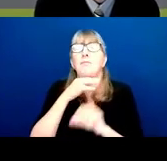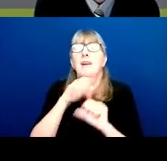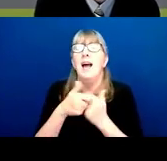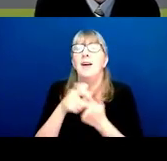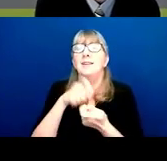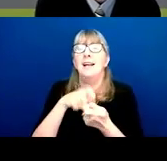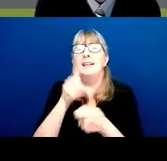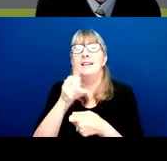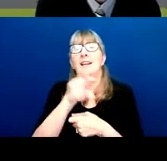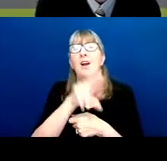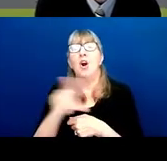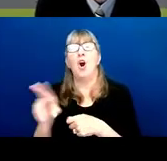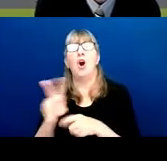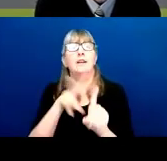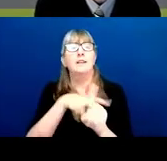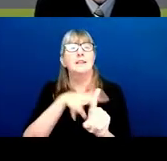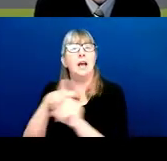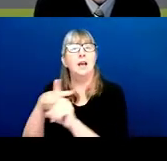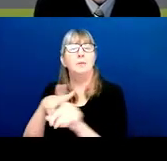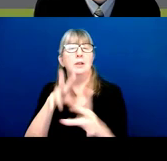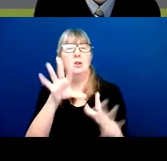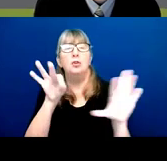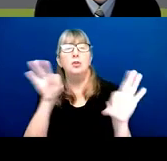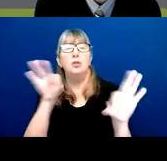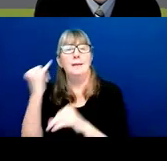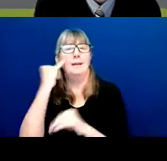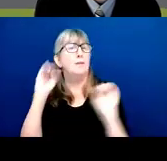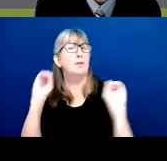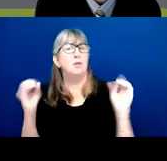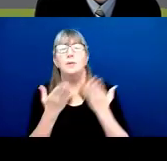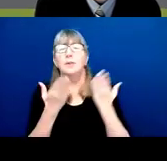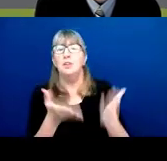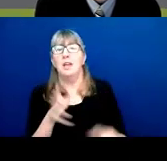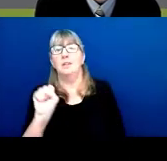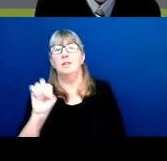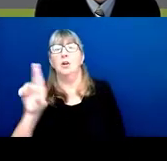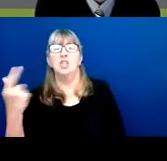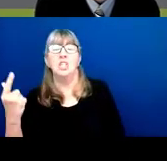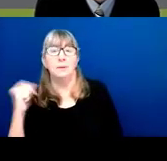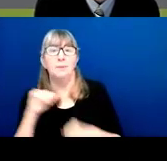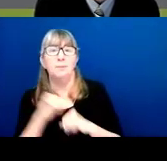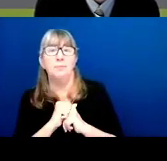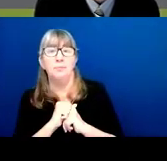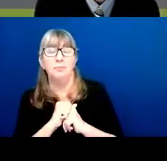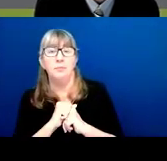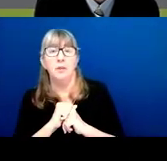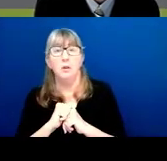make the assignment choice if there is no suggested SRG? Do you just use ART,